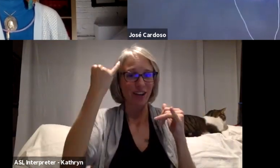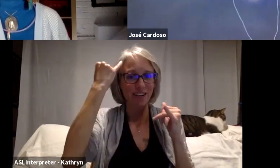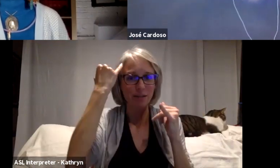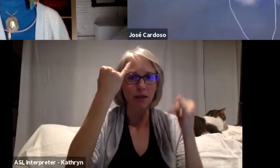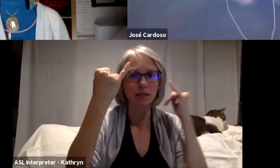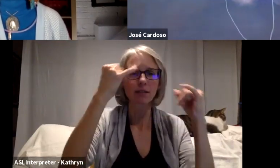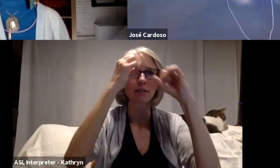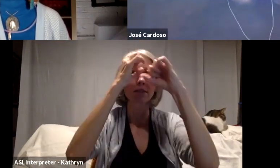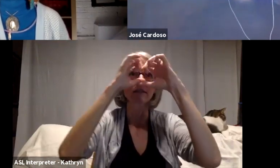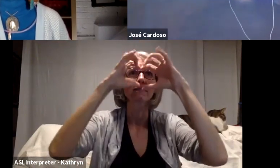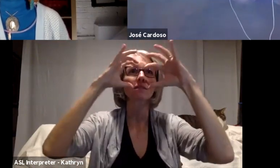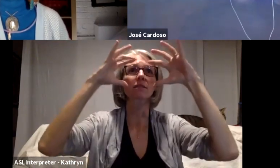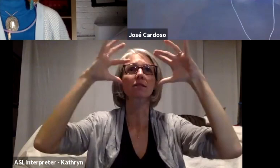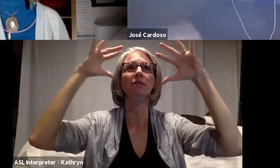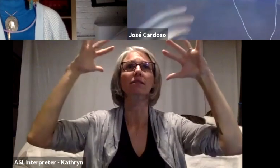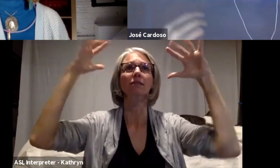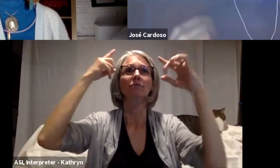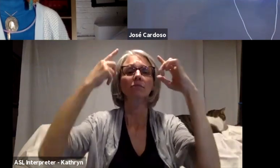to work and about what must